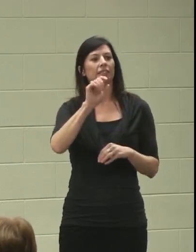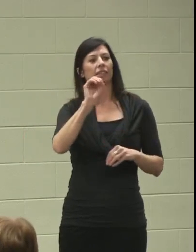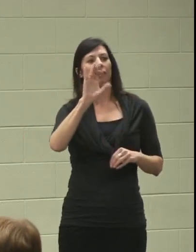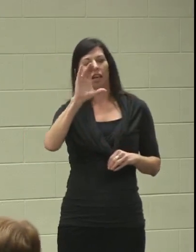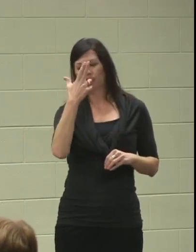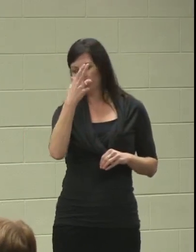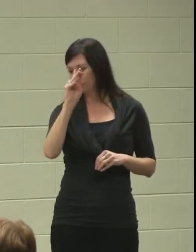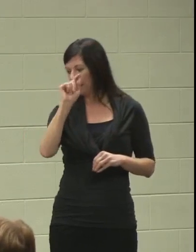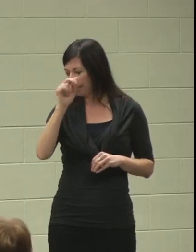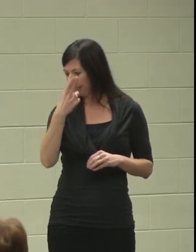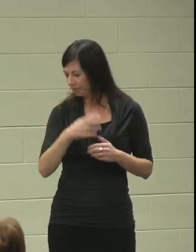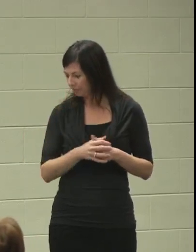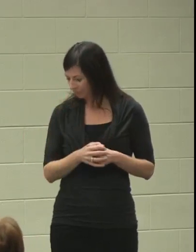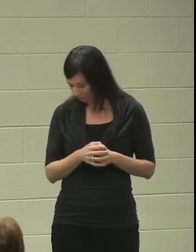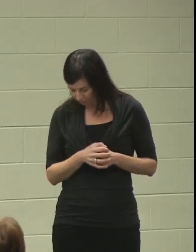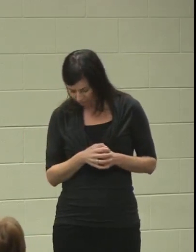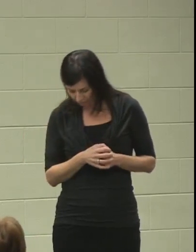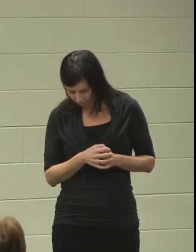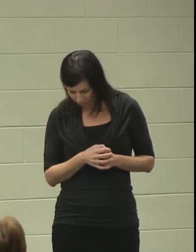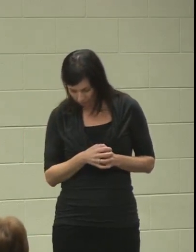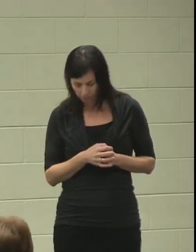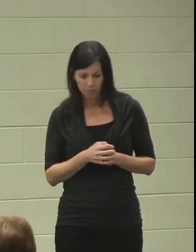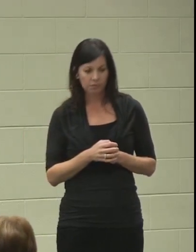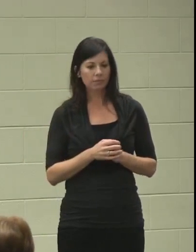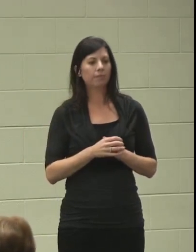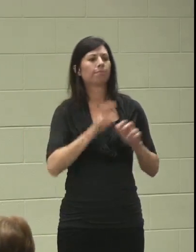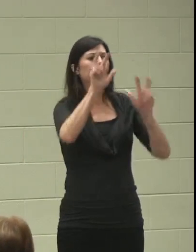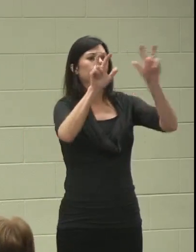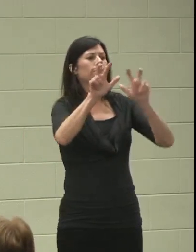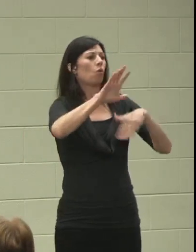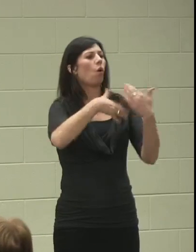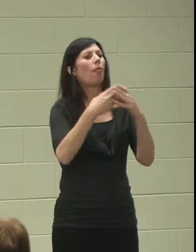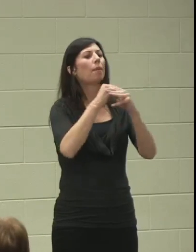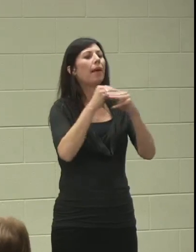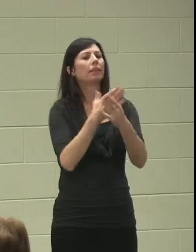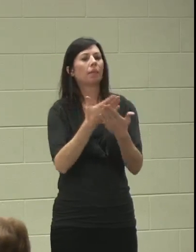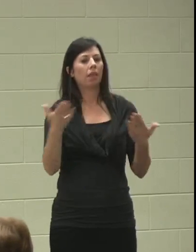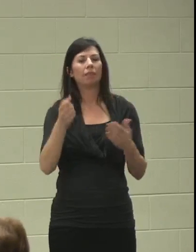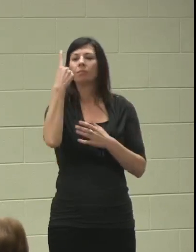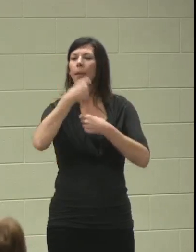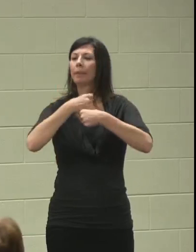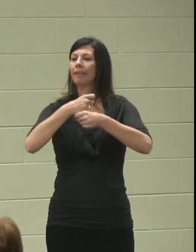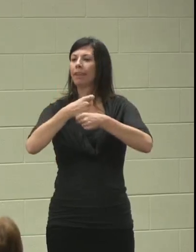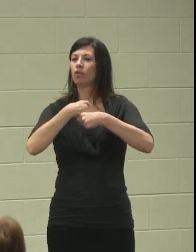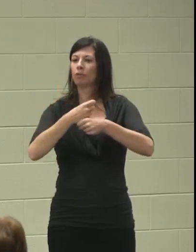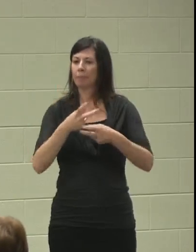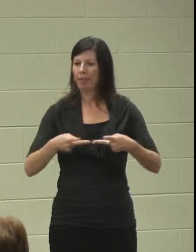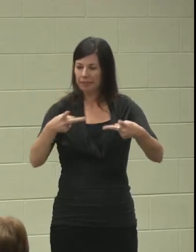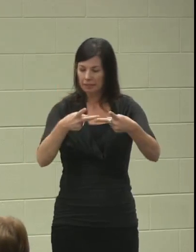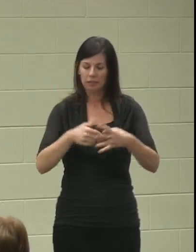"Sorting all the math supplies." Great. It's a manufacturing company,